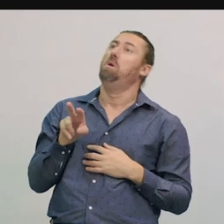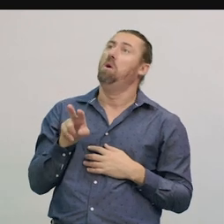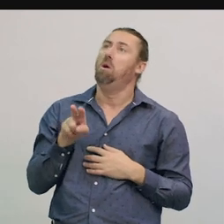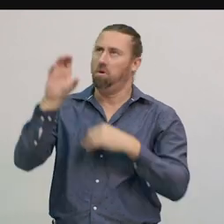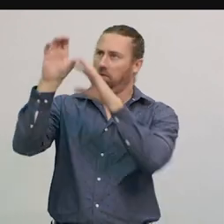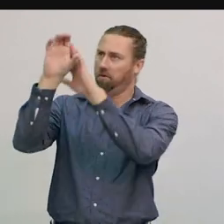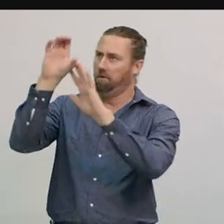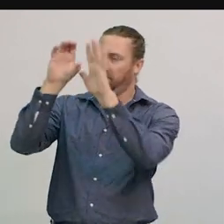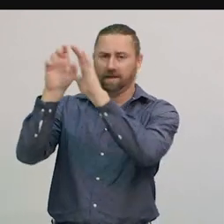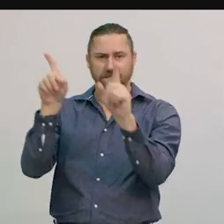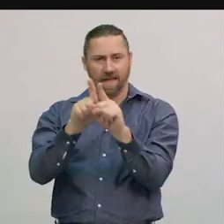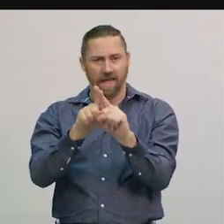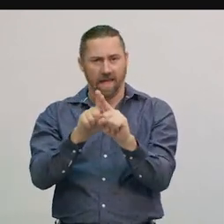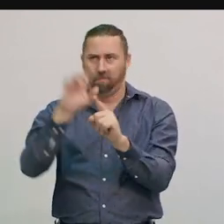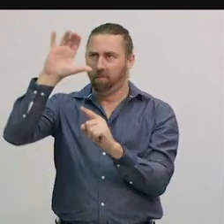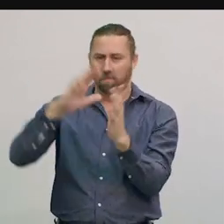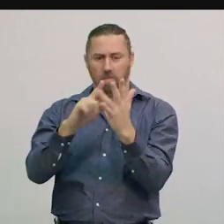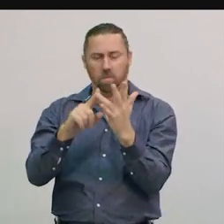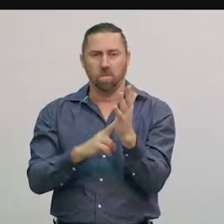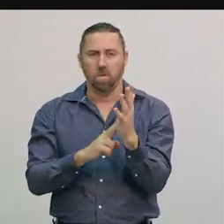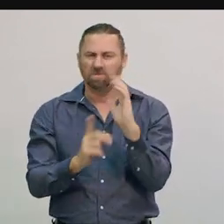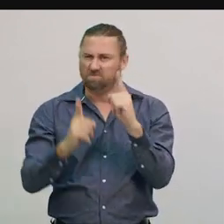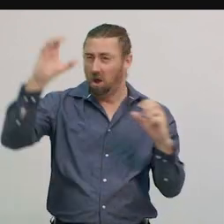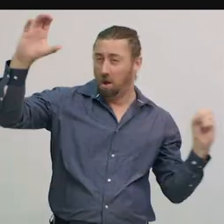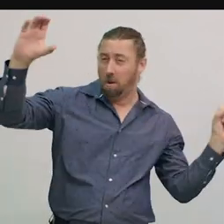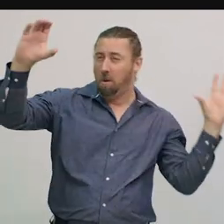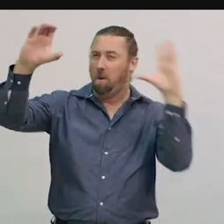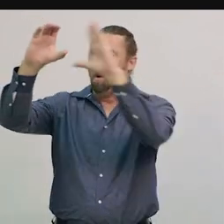Sometimes it is bathed in light, and sometimes it is not.